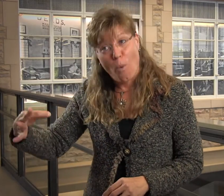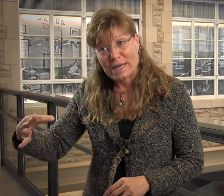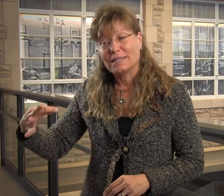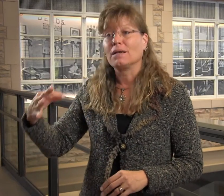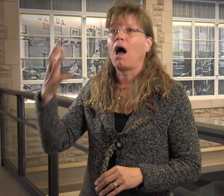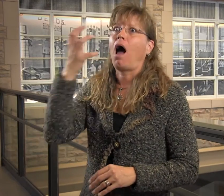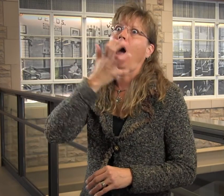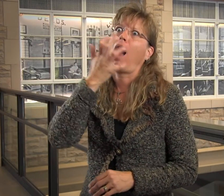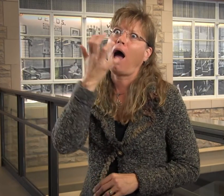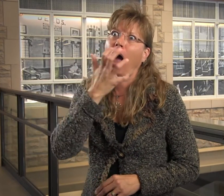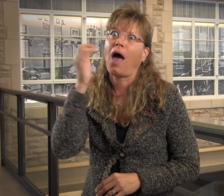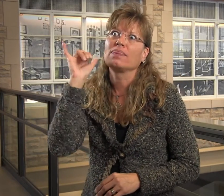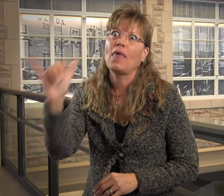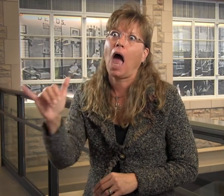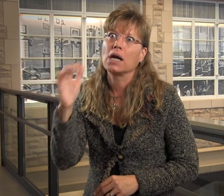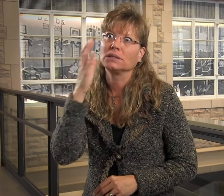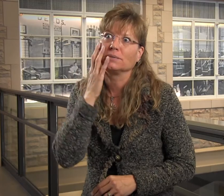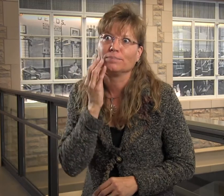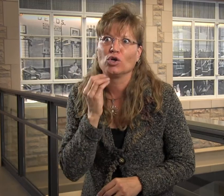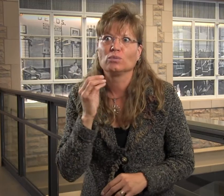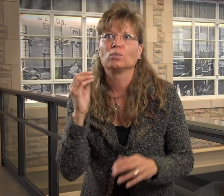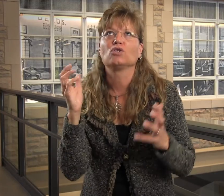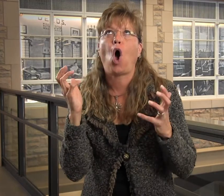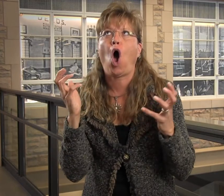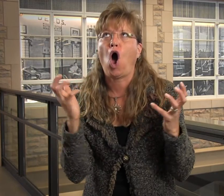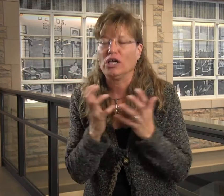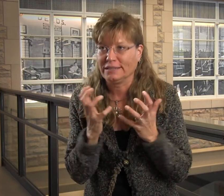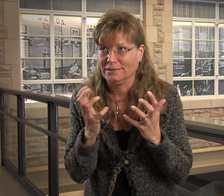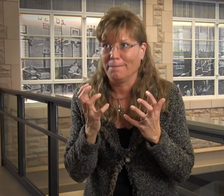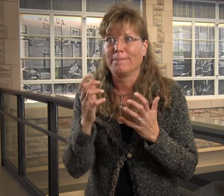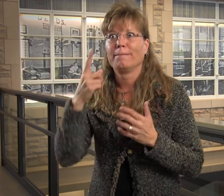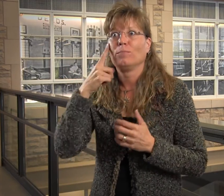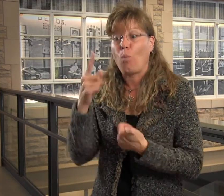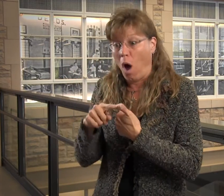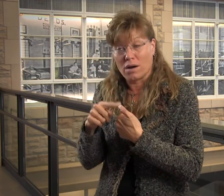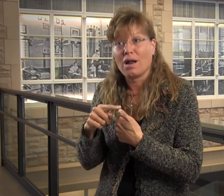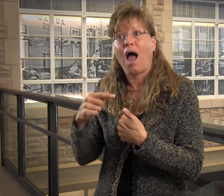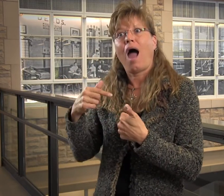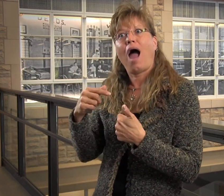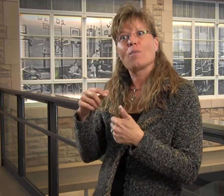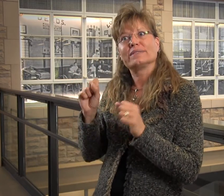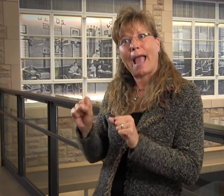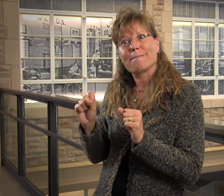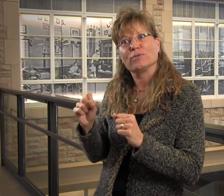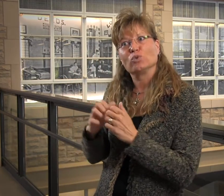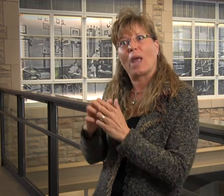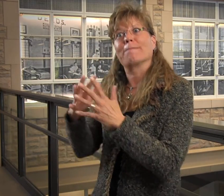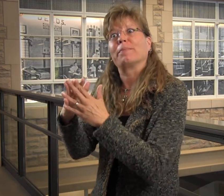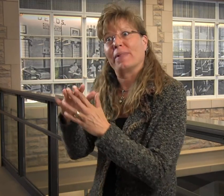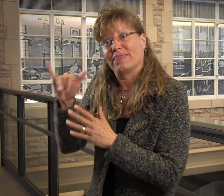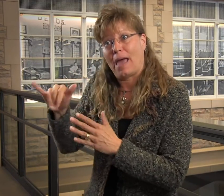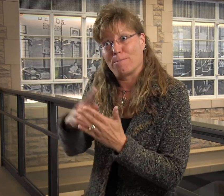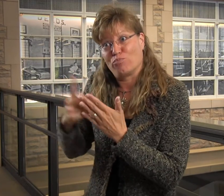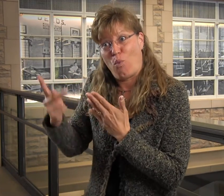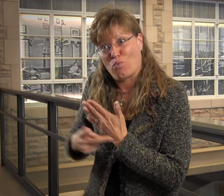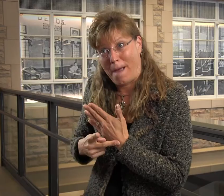and I took this job. I have to tell you that job, that experience was awesome.